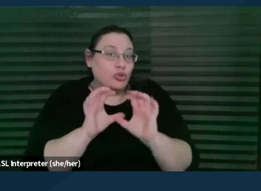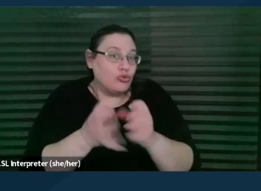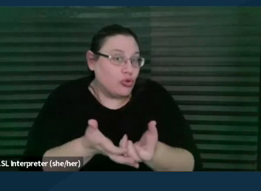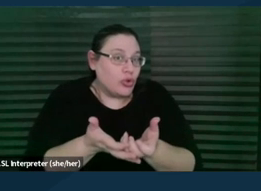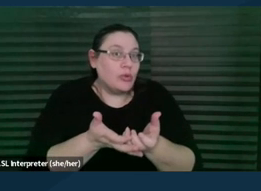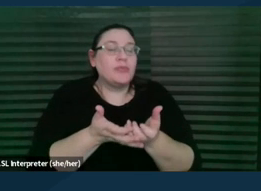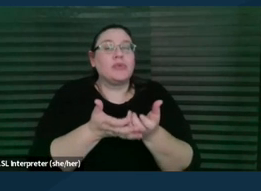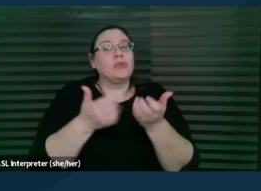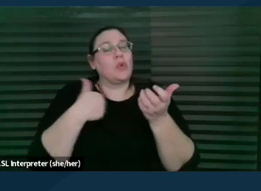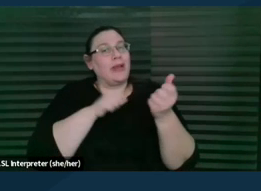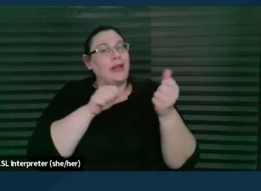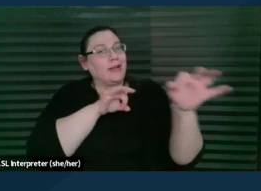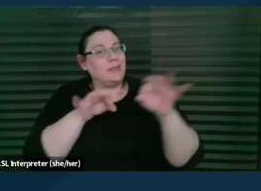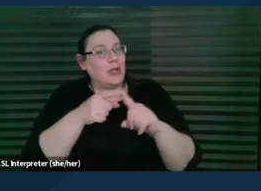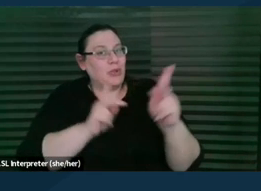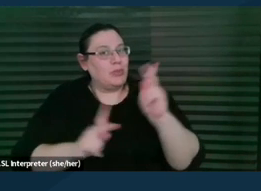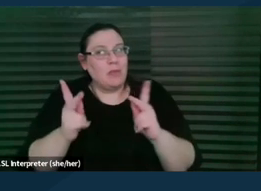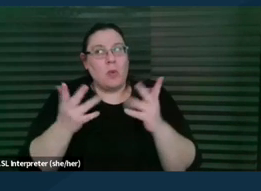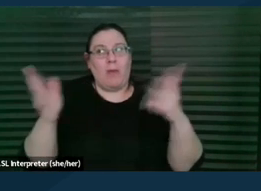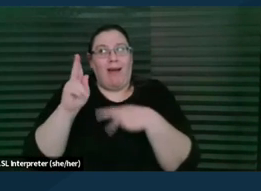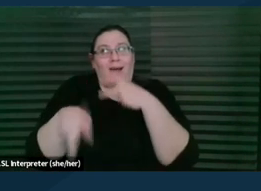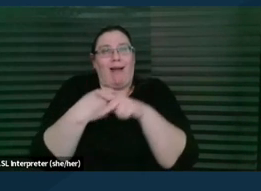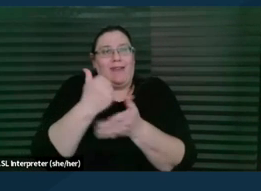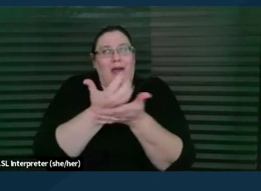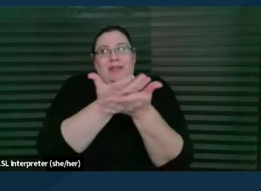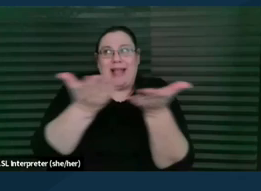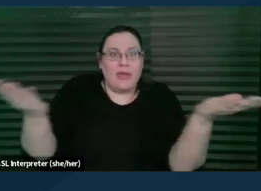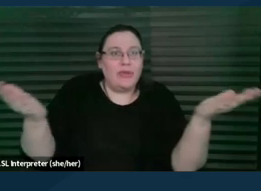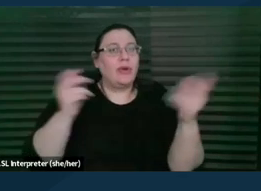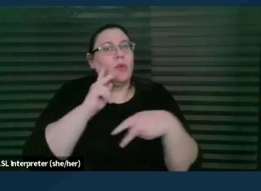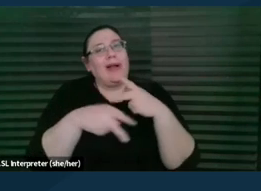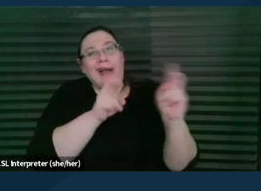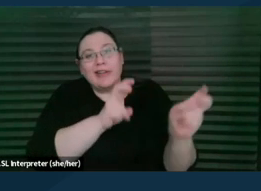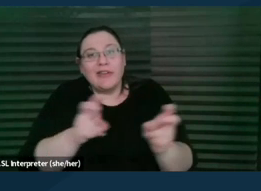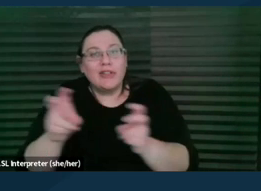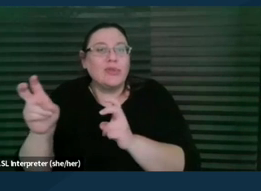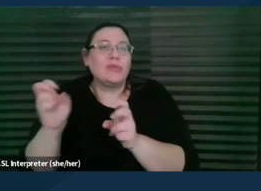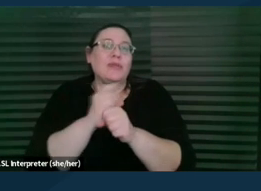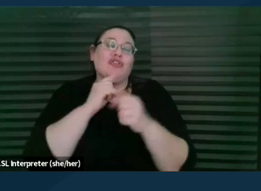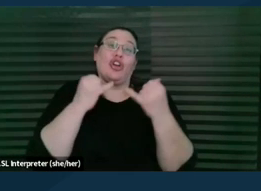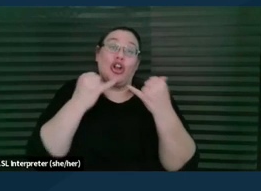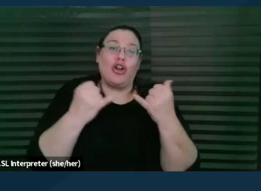to what kind of help is out there for what kinds of issues and to make sure that it's up to date and relevant.